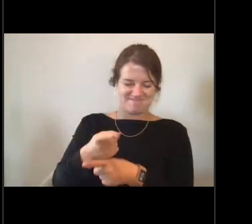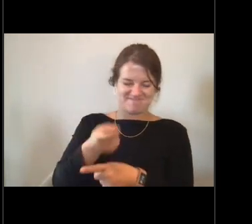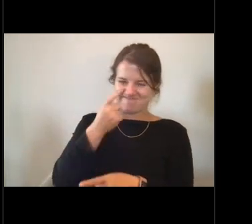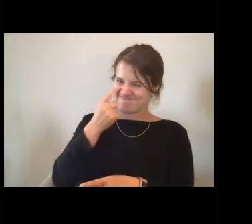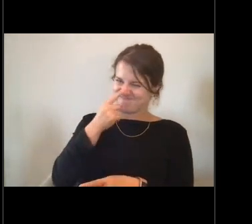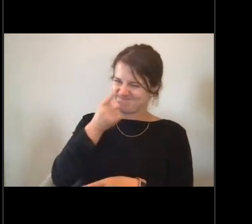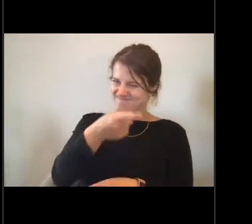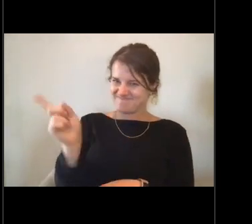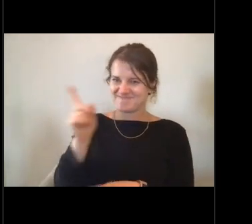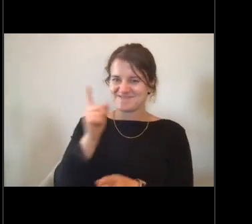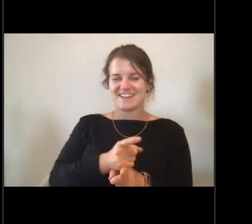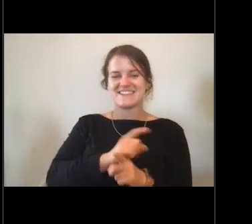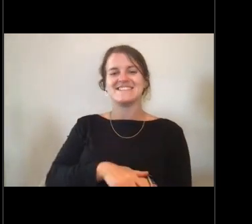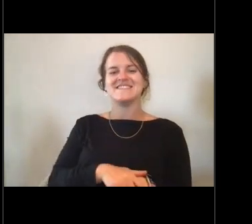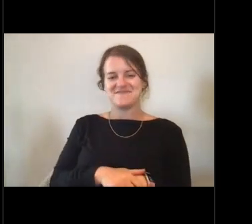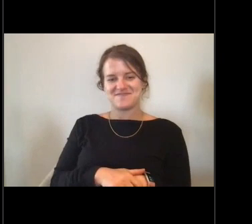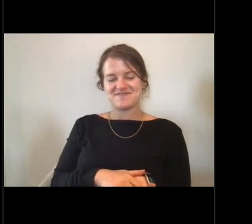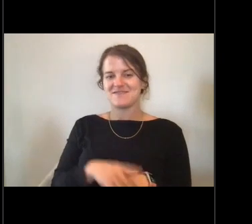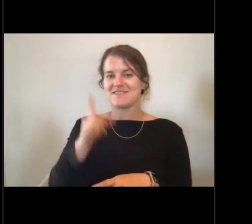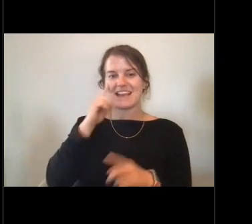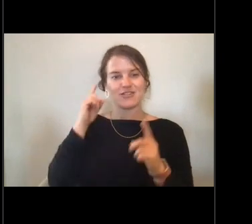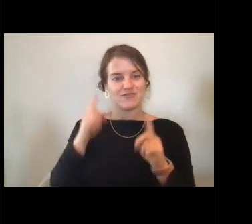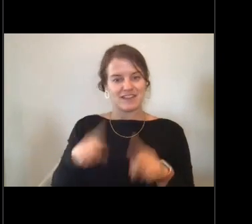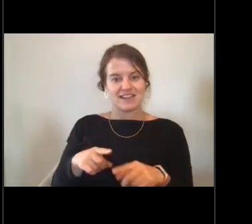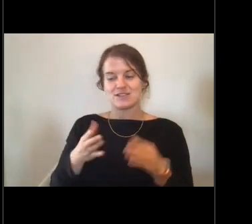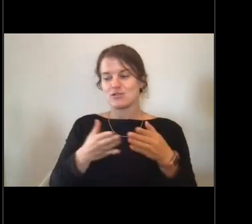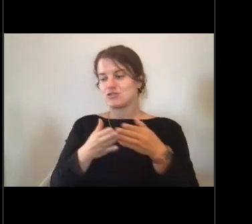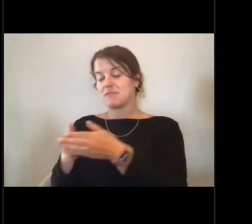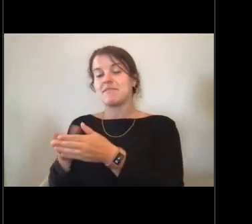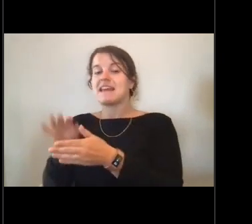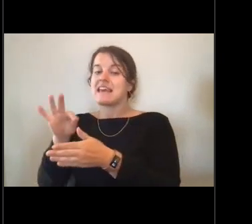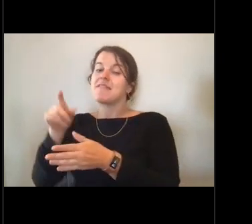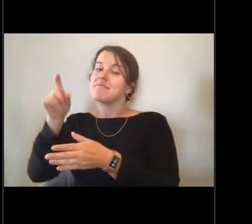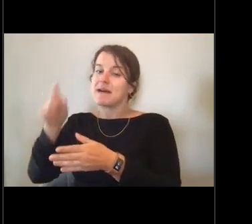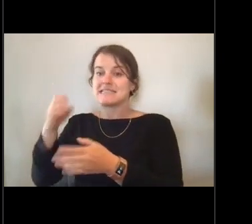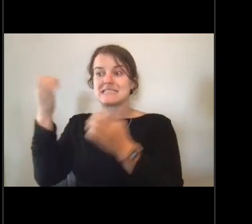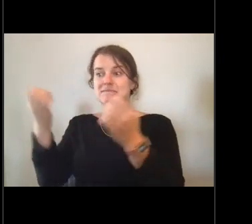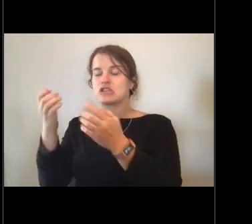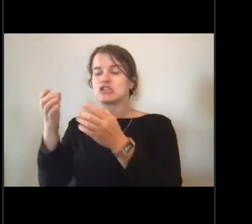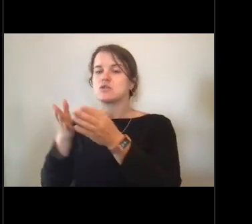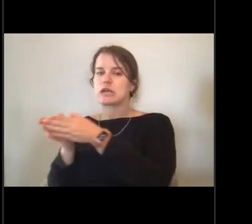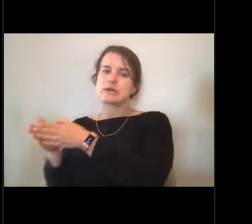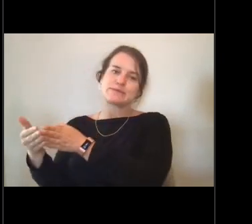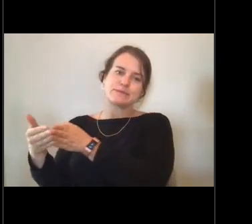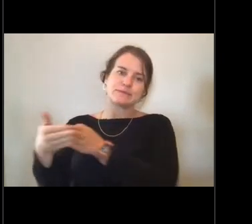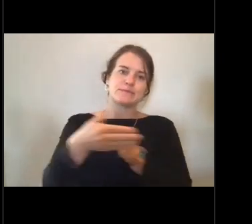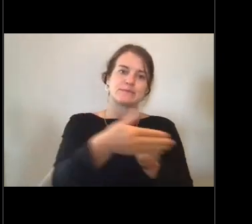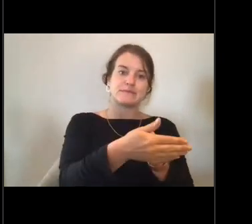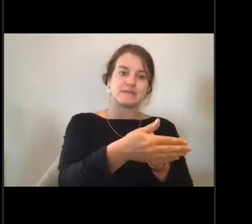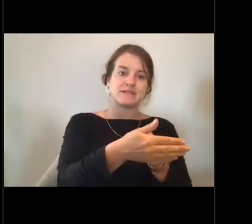We thought, you know, if we had to we could turn the ship around, but hey, you know we know that the mail is there.